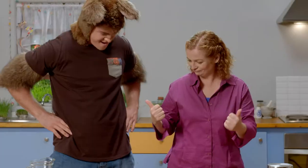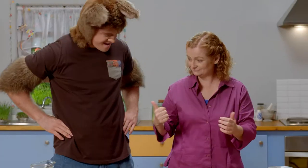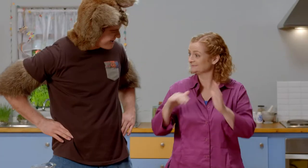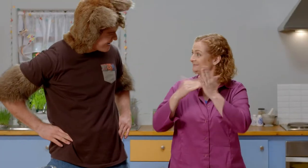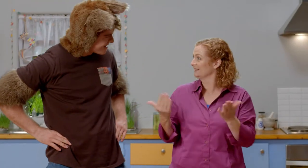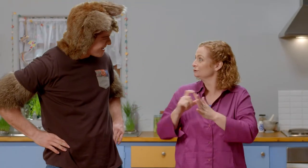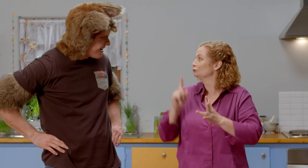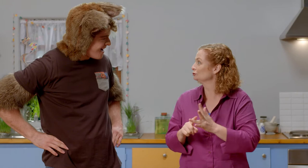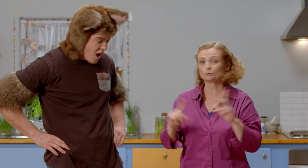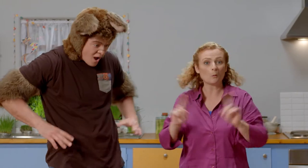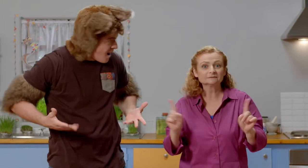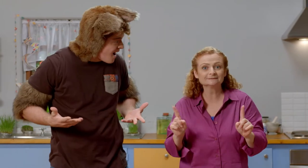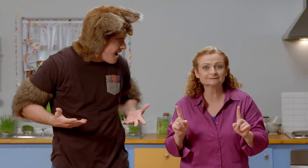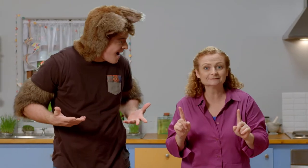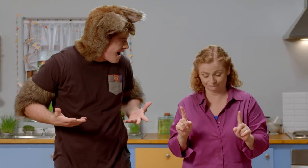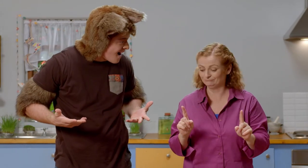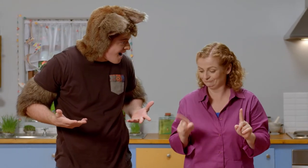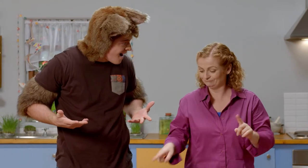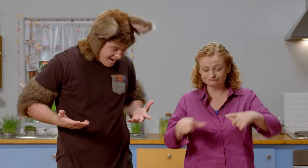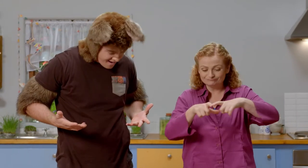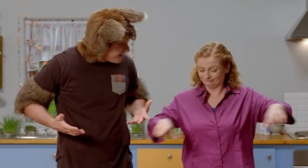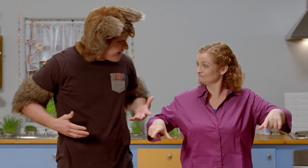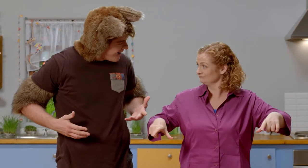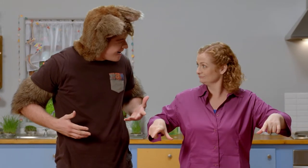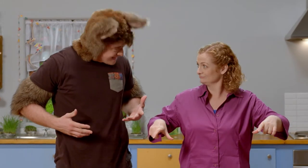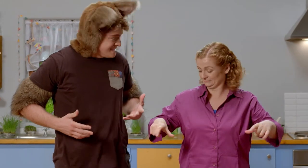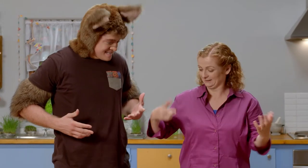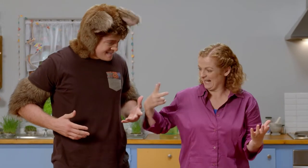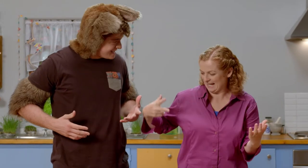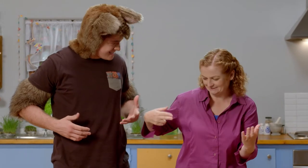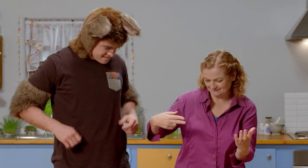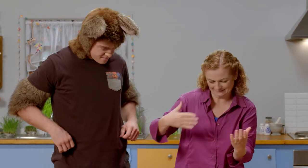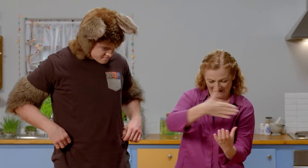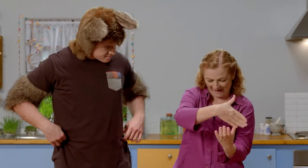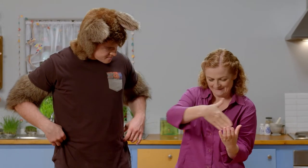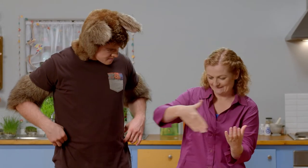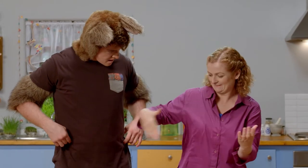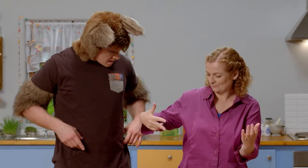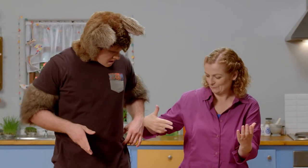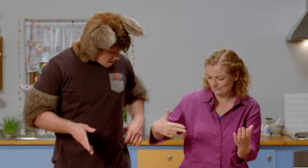Okay, now what we need to do is cut the egg carton down the middle.